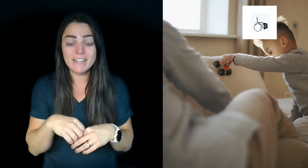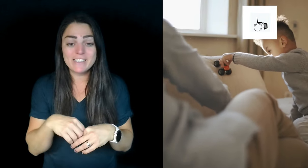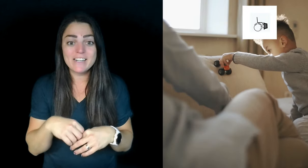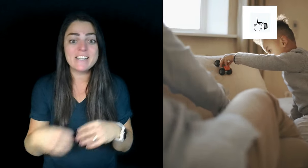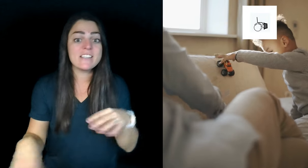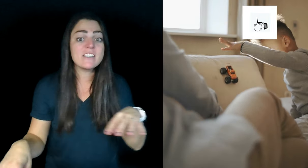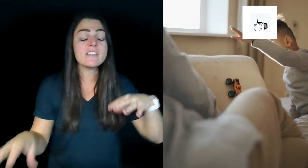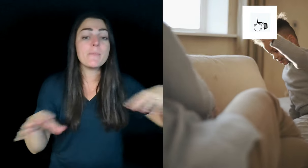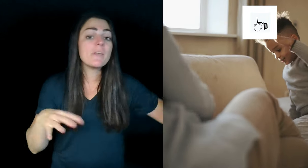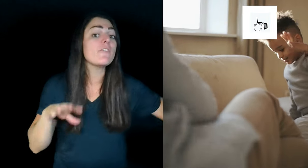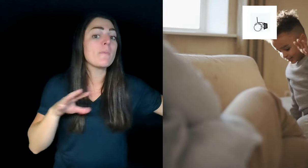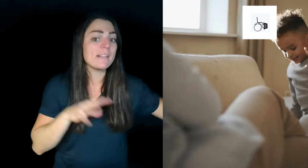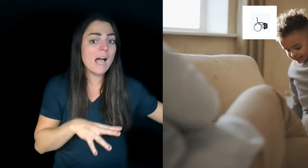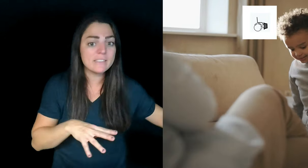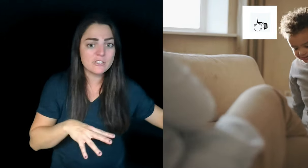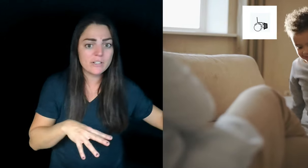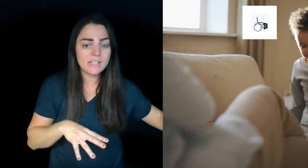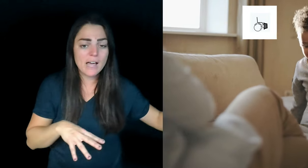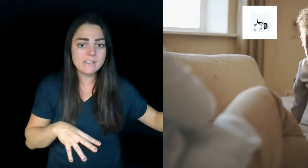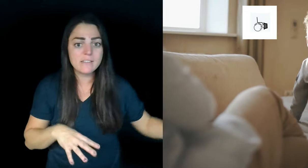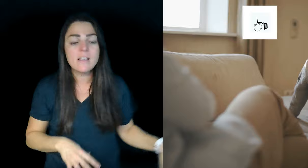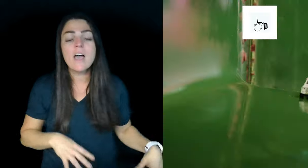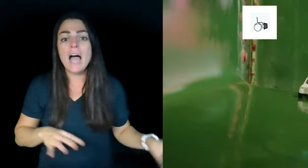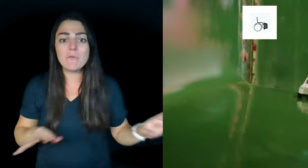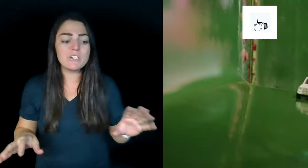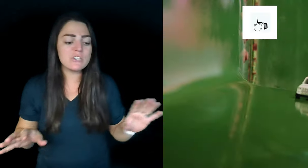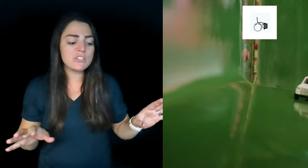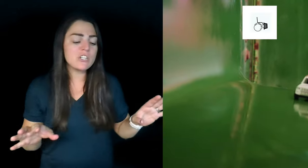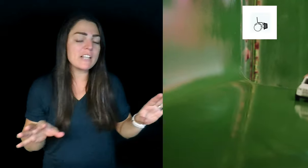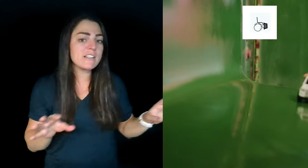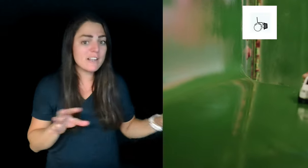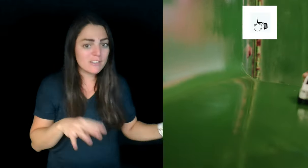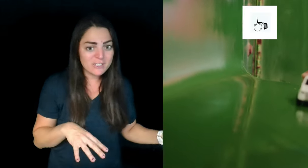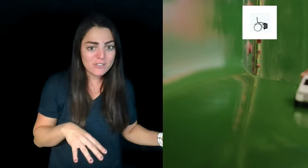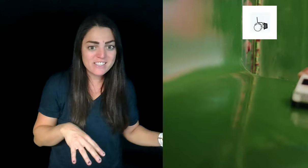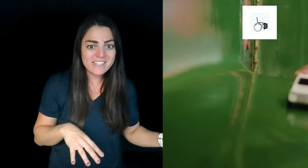really get exciting and this is typically for my non-integrated classes I wouldn't necessarily do